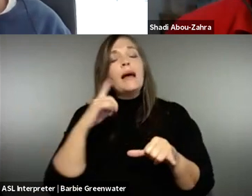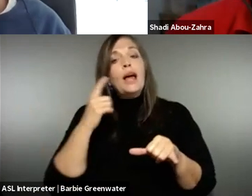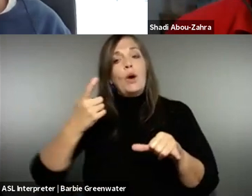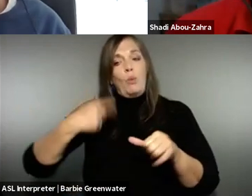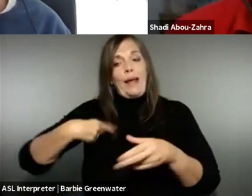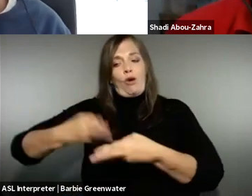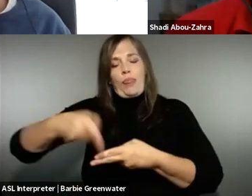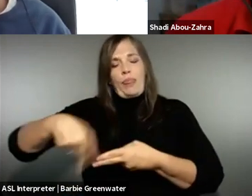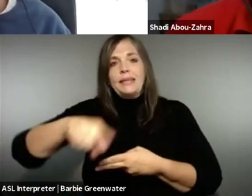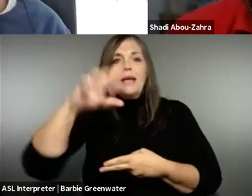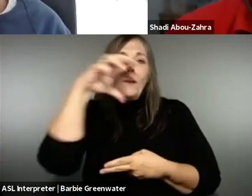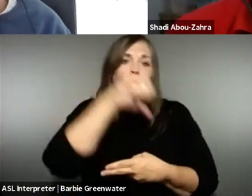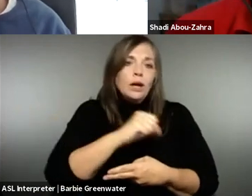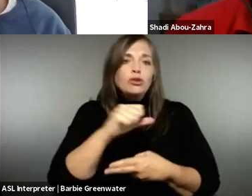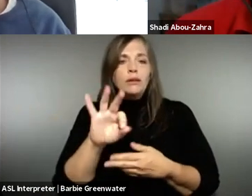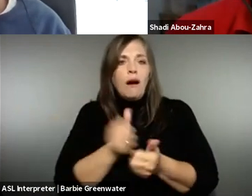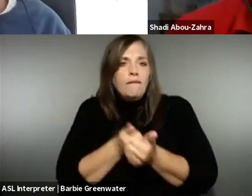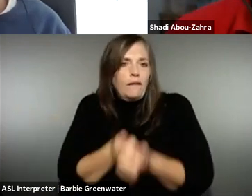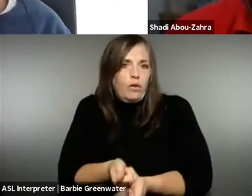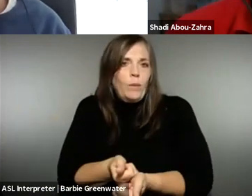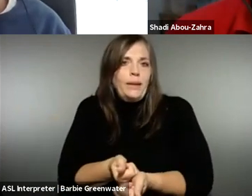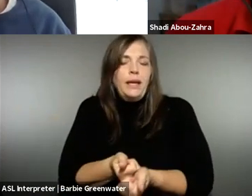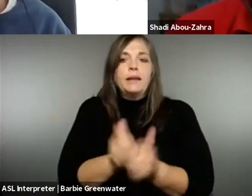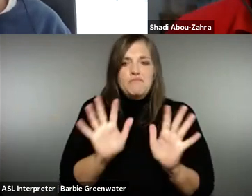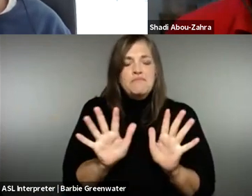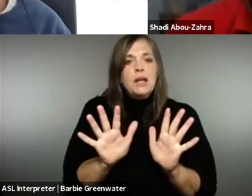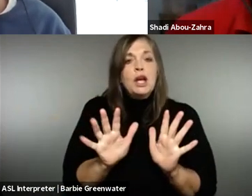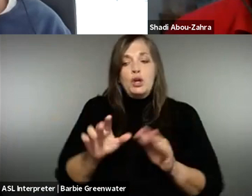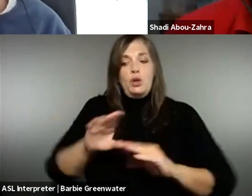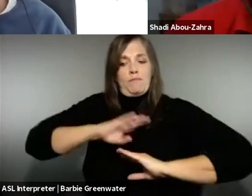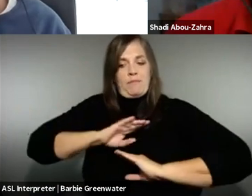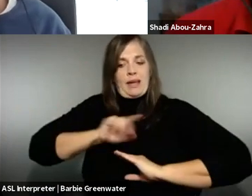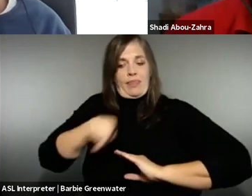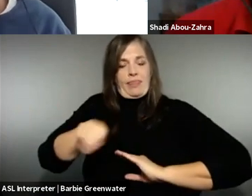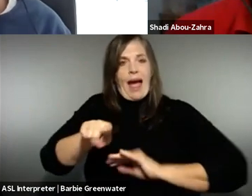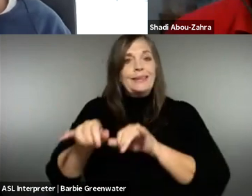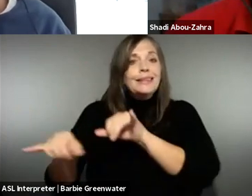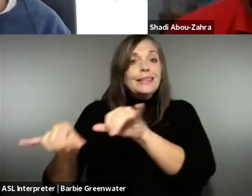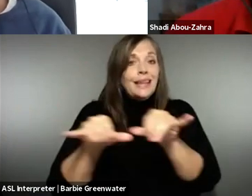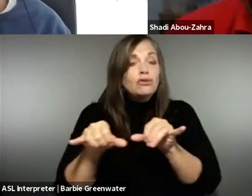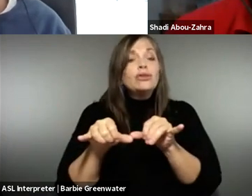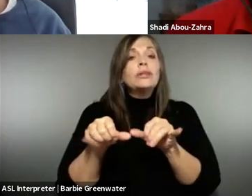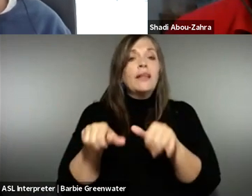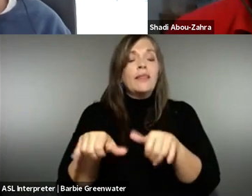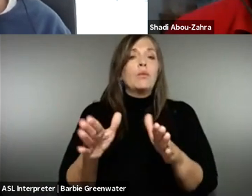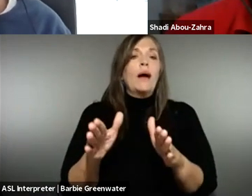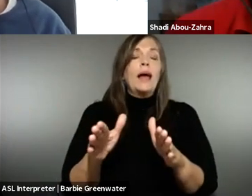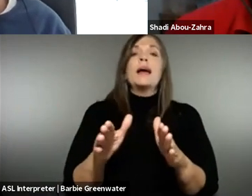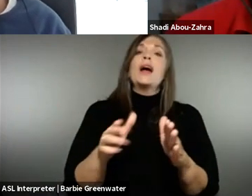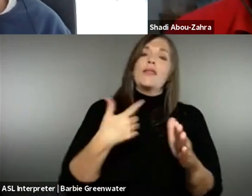what we have with the standard, saying this is what we call a presumption of conformity, meet that standard in your way and we will accept and that